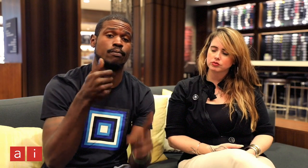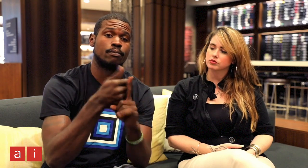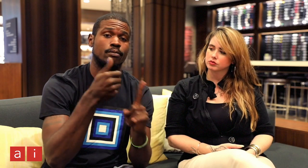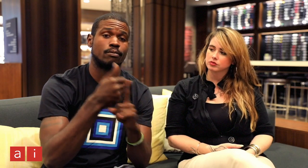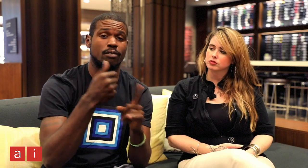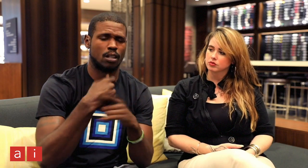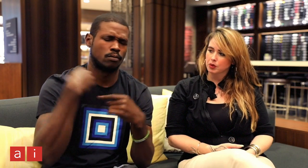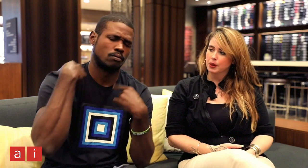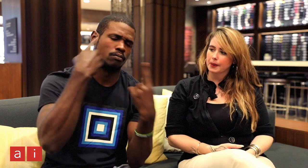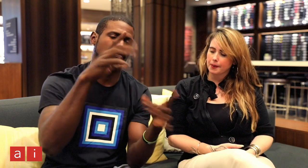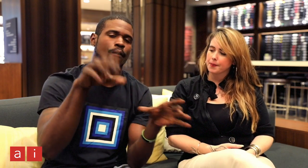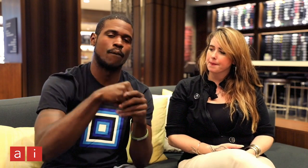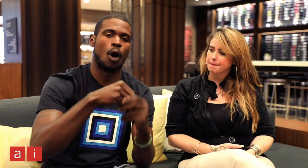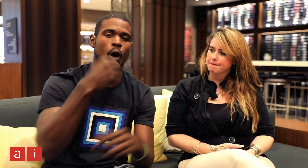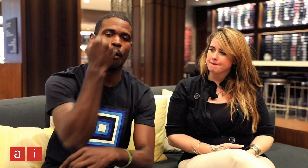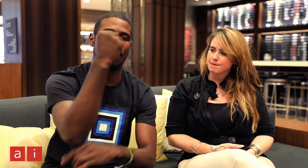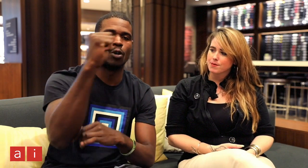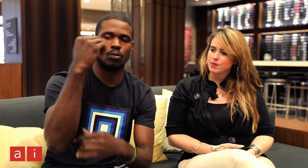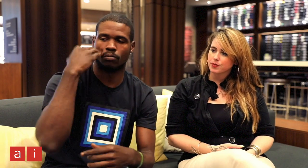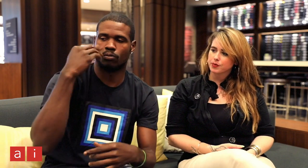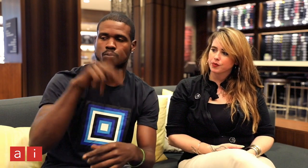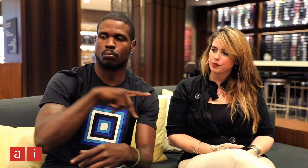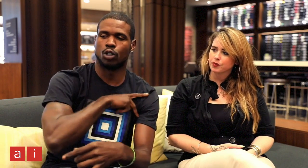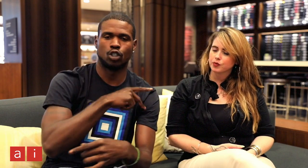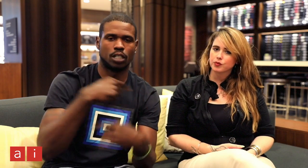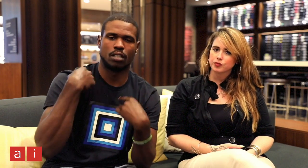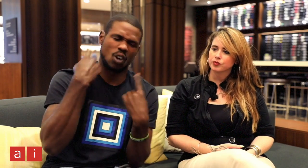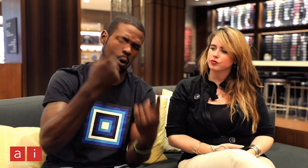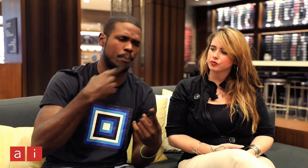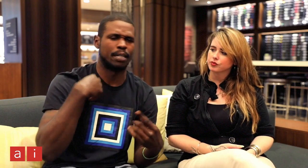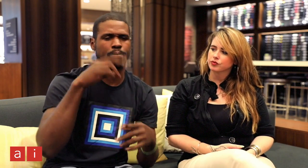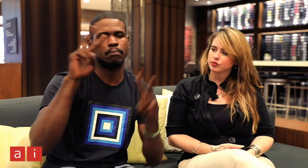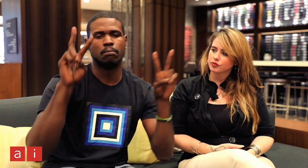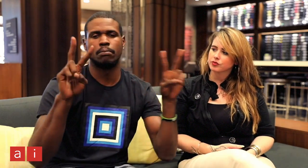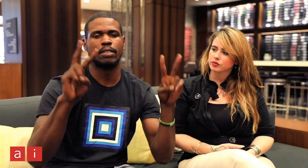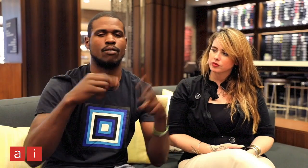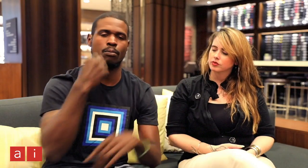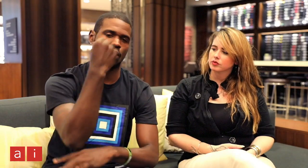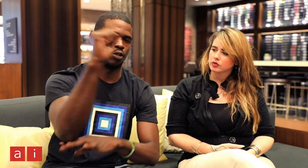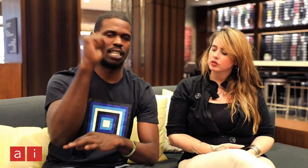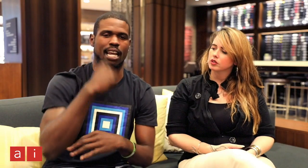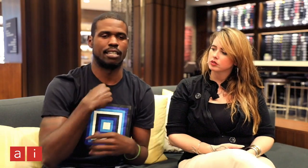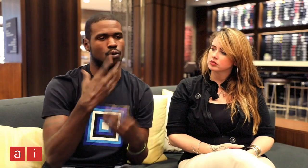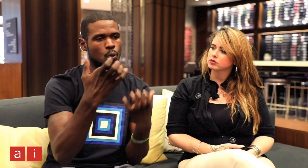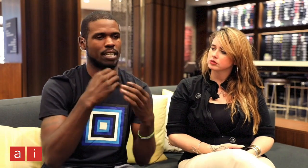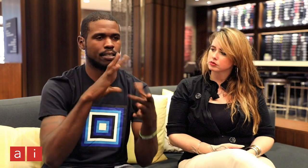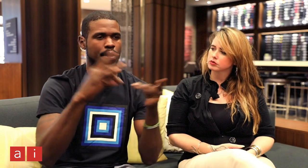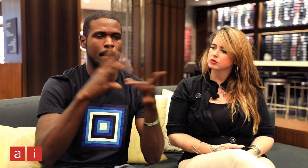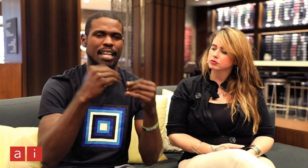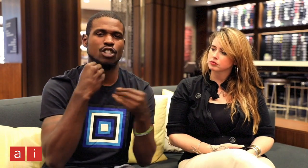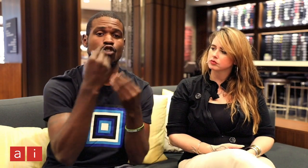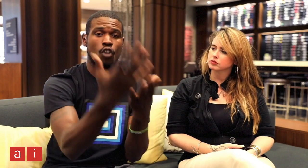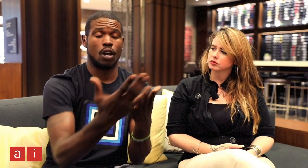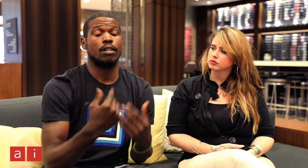He has been involved in protests for awhile now. I know him personally. The protests have been peaceful in order to get his message across,